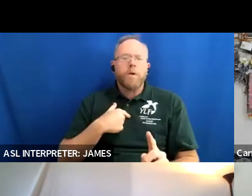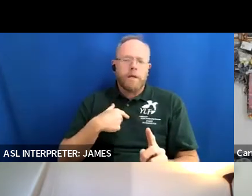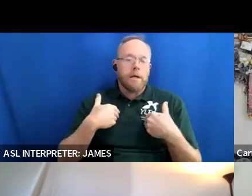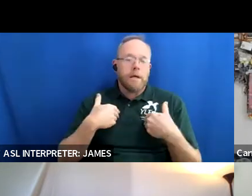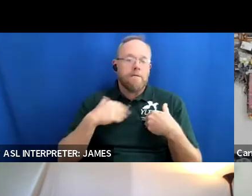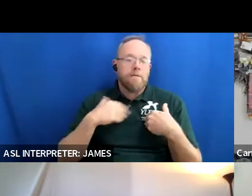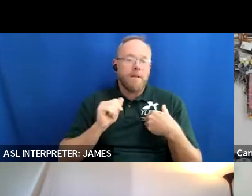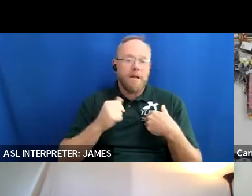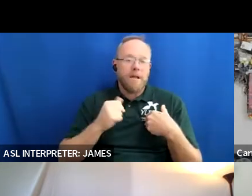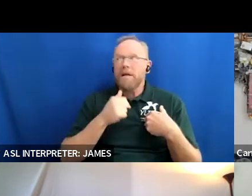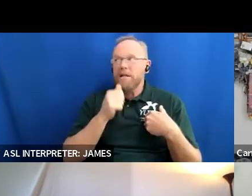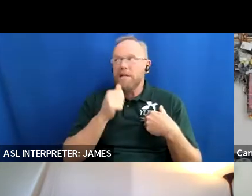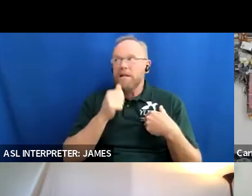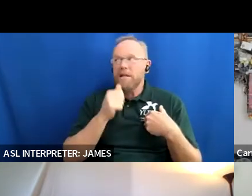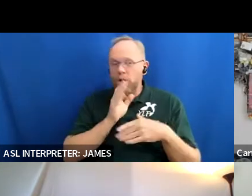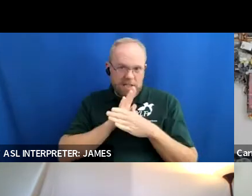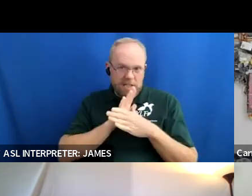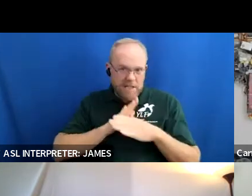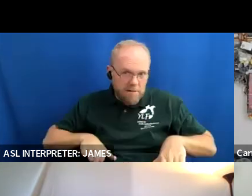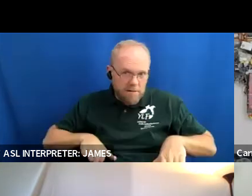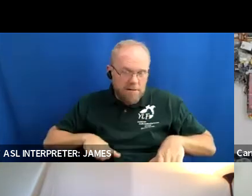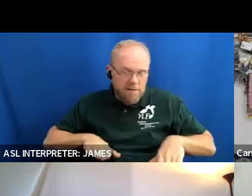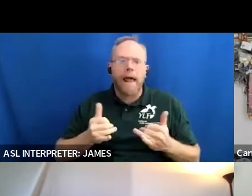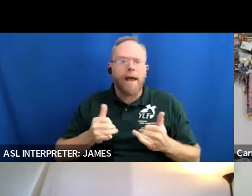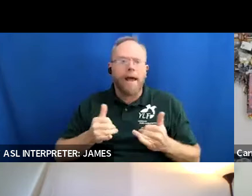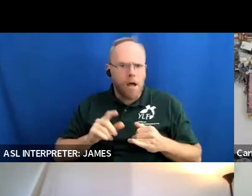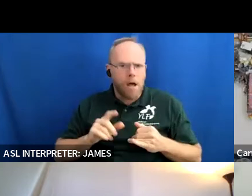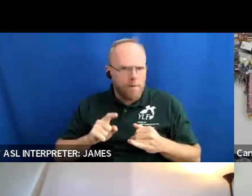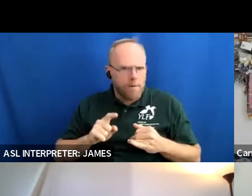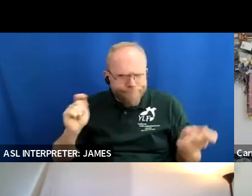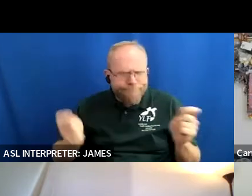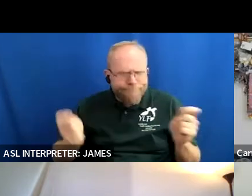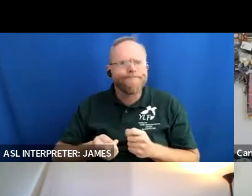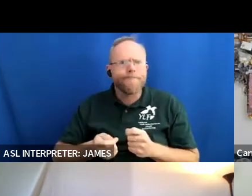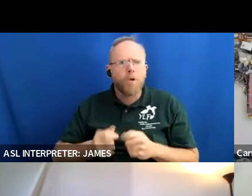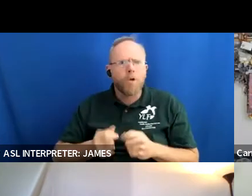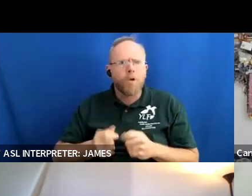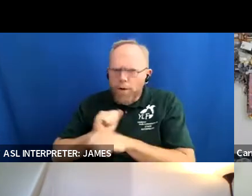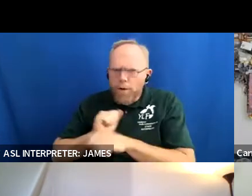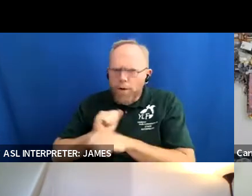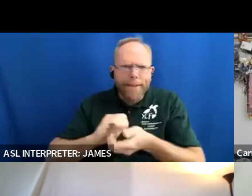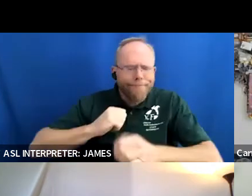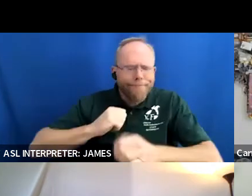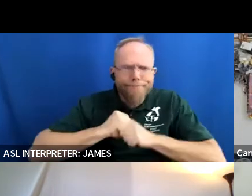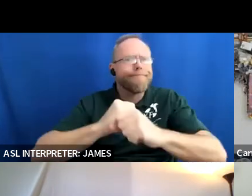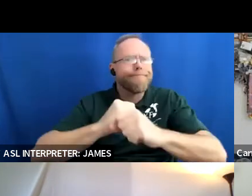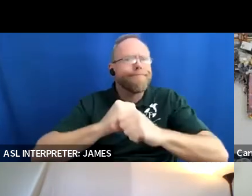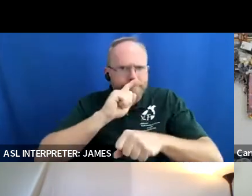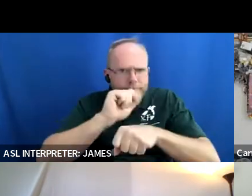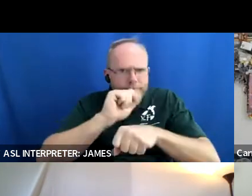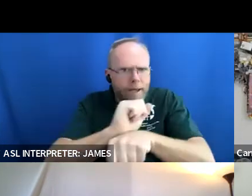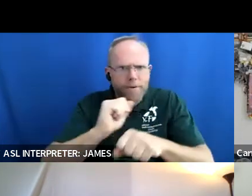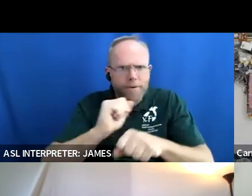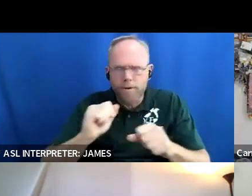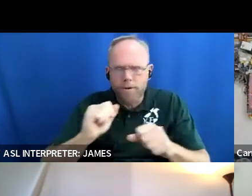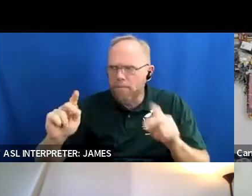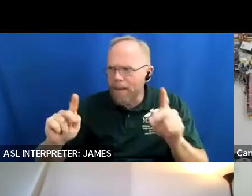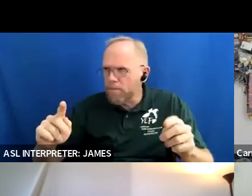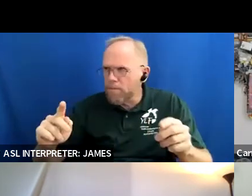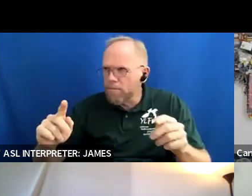need to work together to to protect and to assure that we will be heard um by the by our